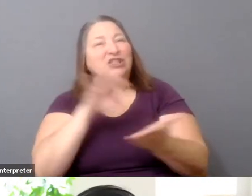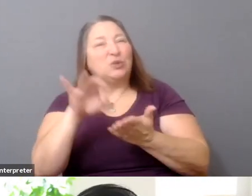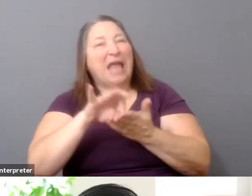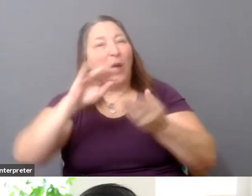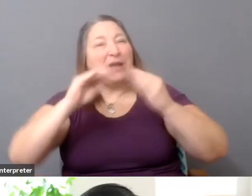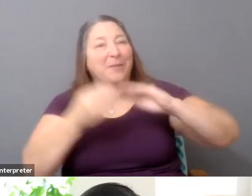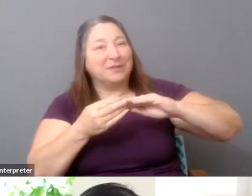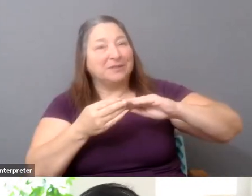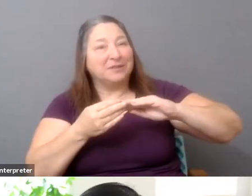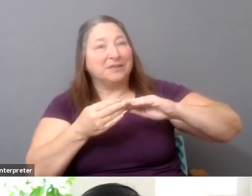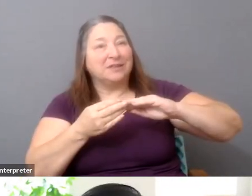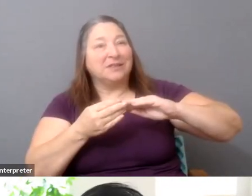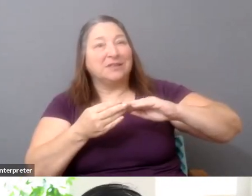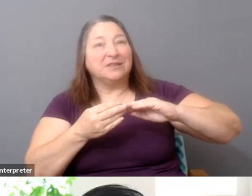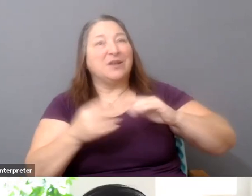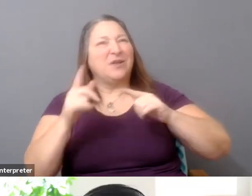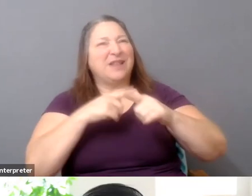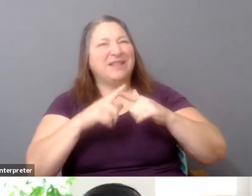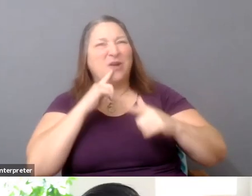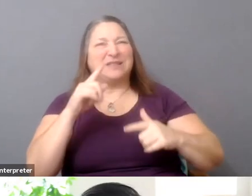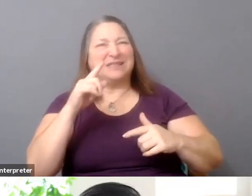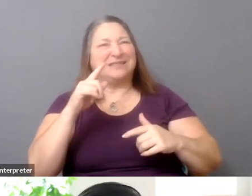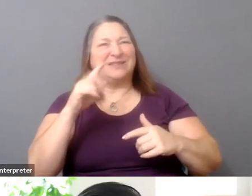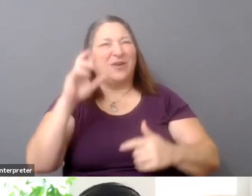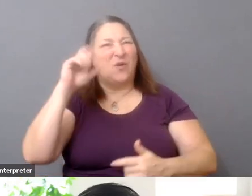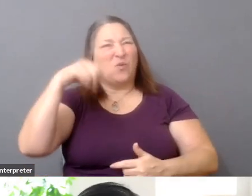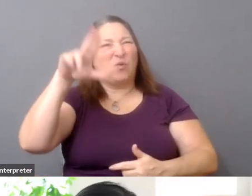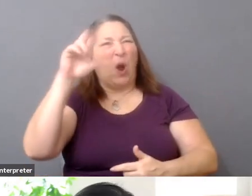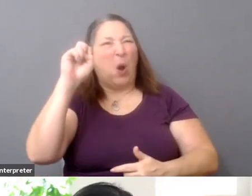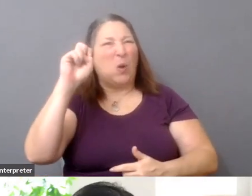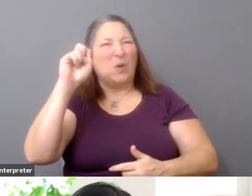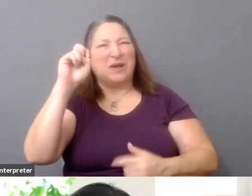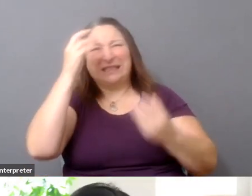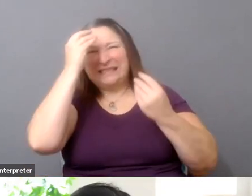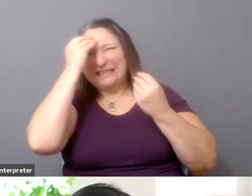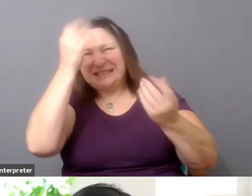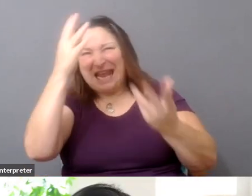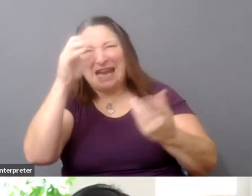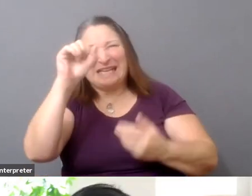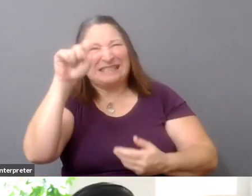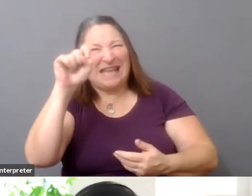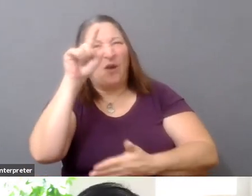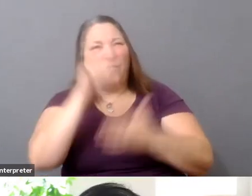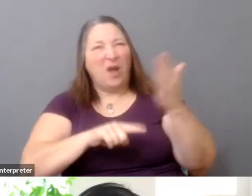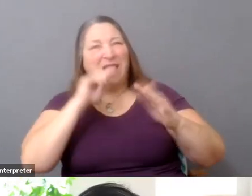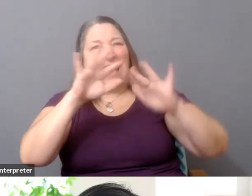there was this rogue data set of what the actual diversity breakdowns were on software-engineering teams